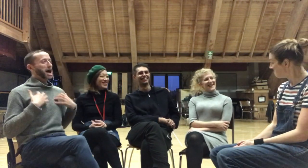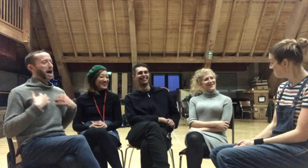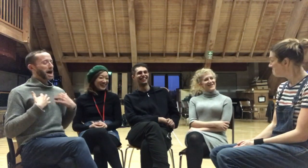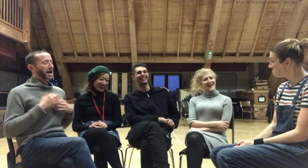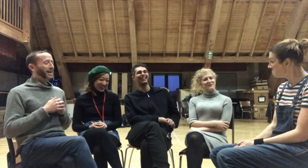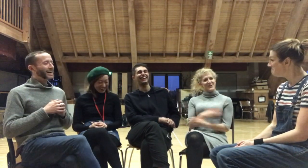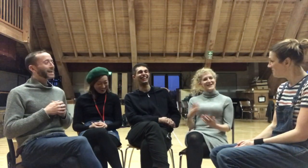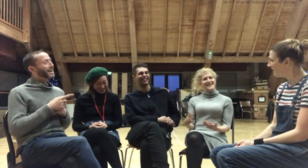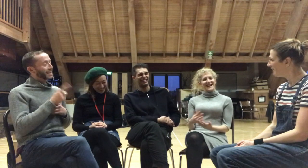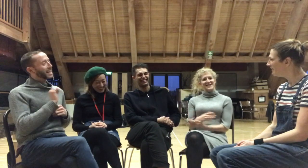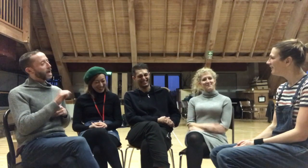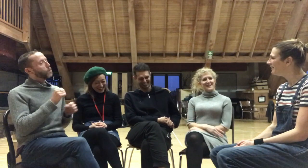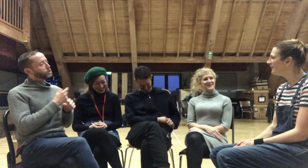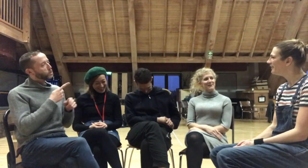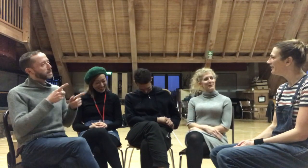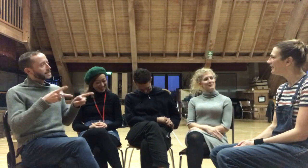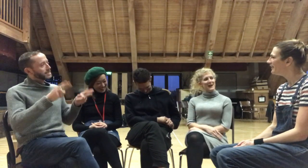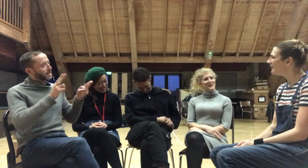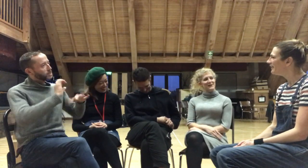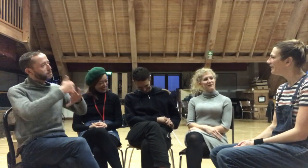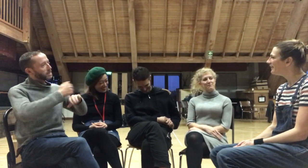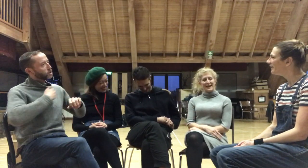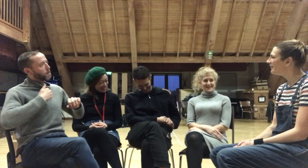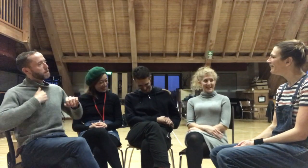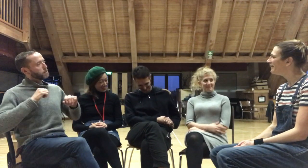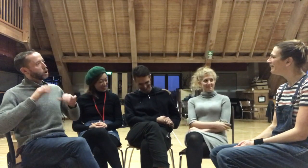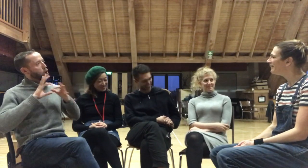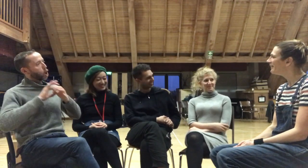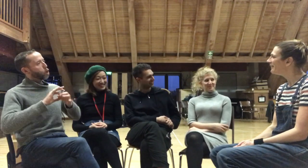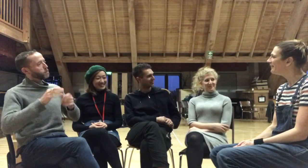We're doing sketches based on my home of Paisley.